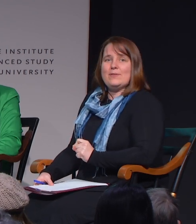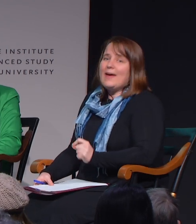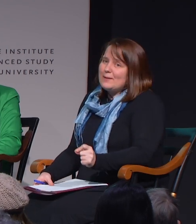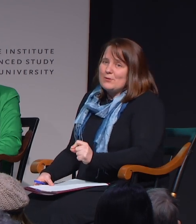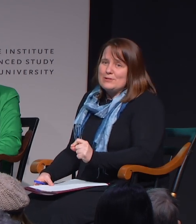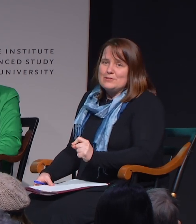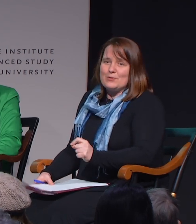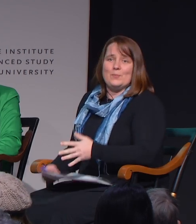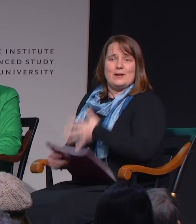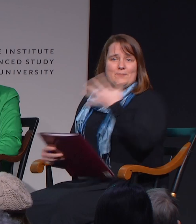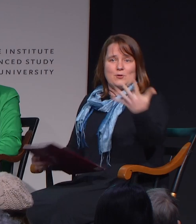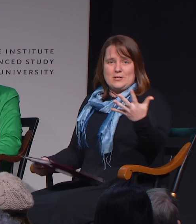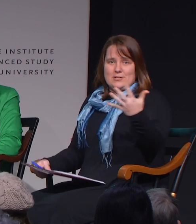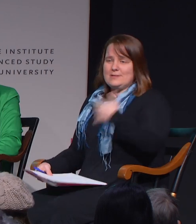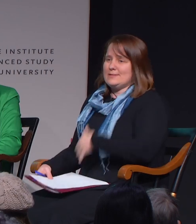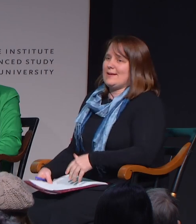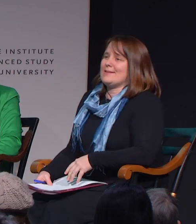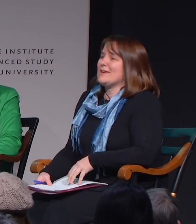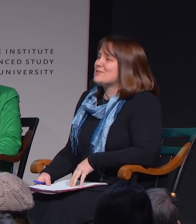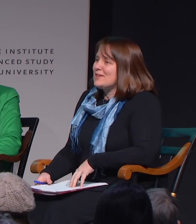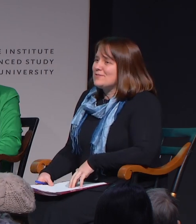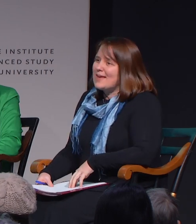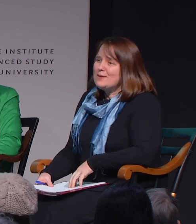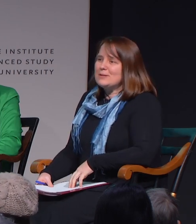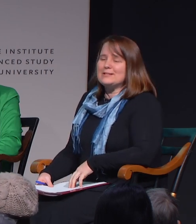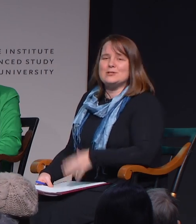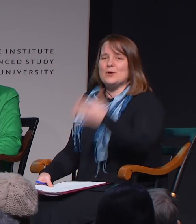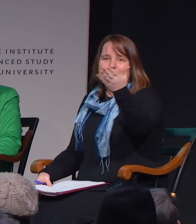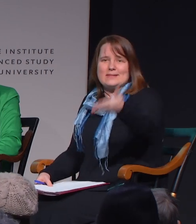With that, I'm going to open it up for questions. As others have said, please join us